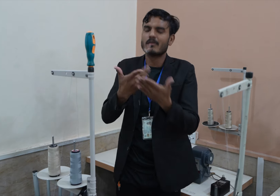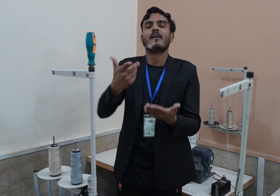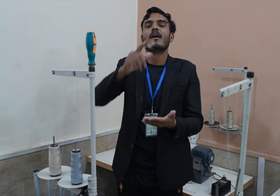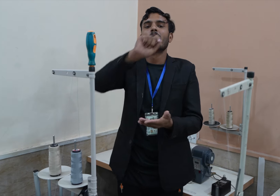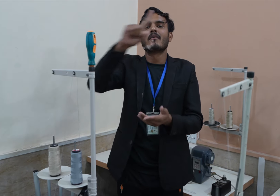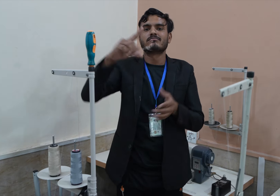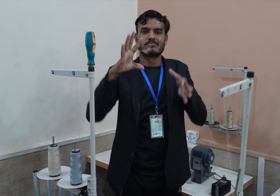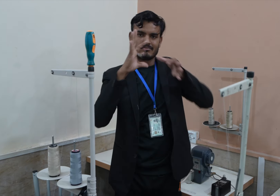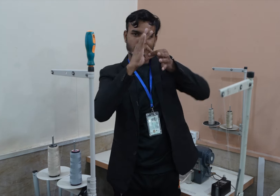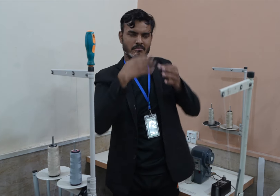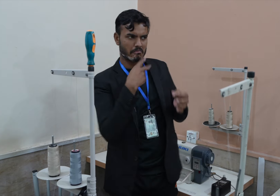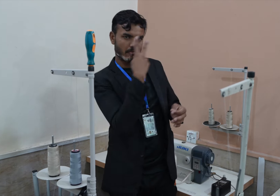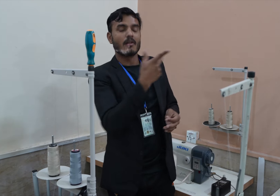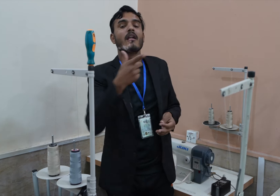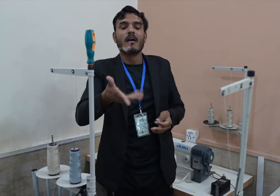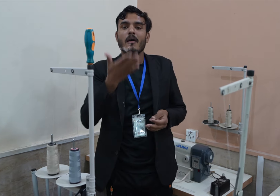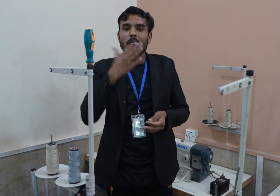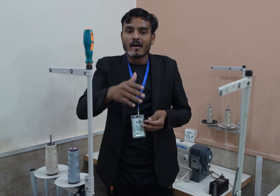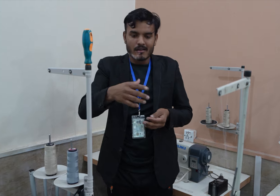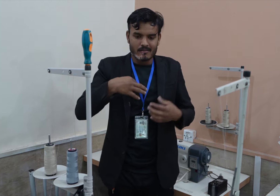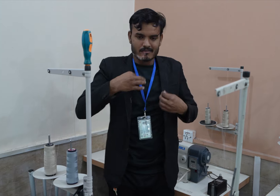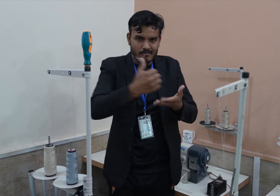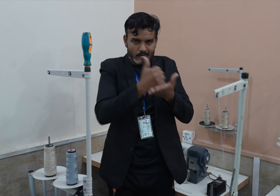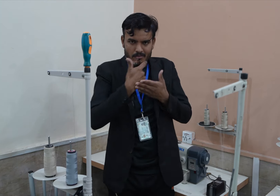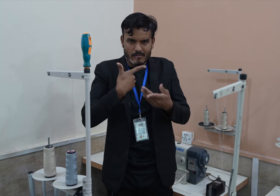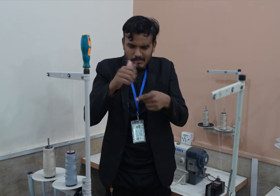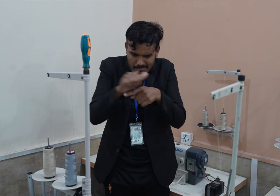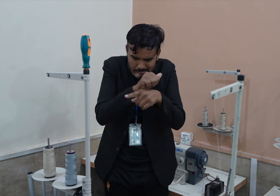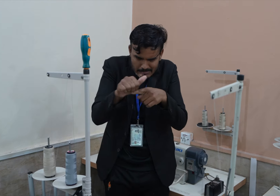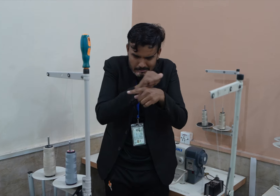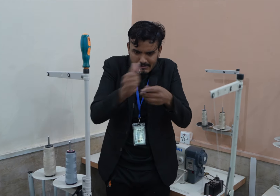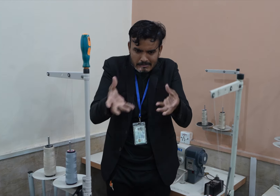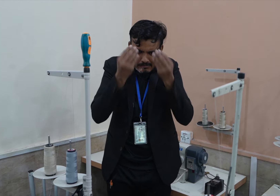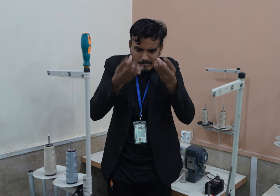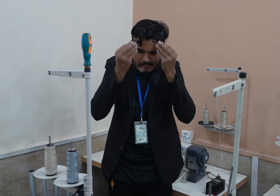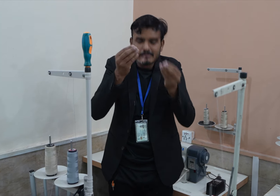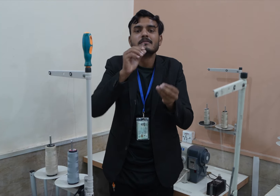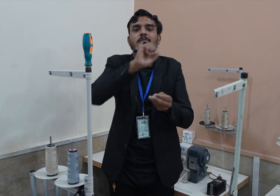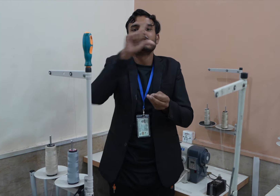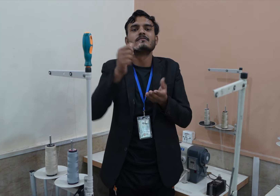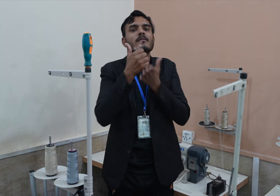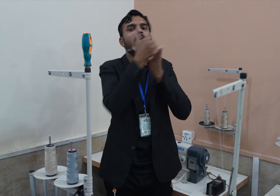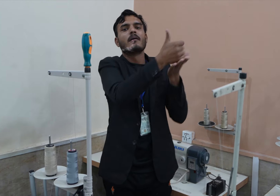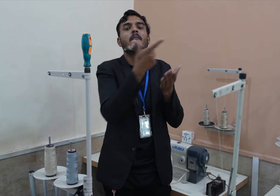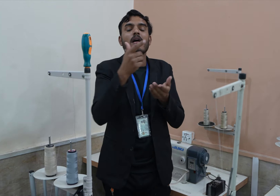They have a connection with Sapphire, a factory in the area.